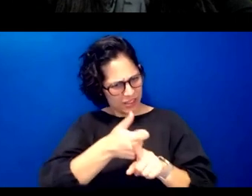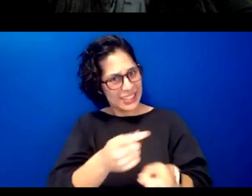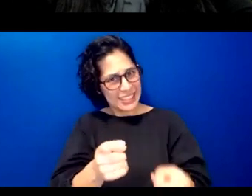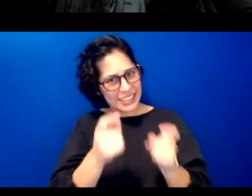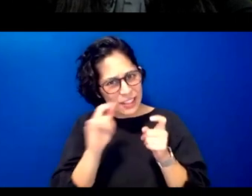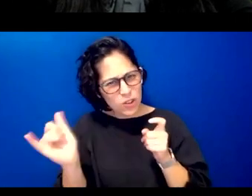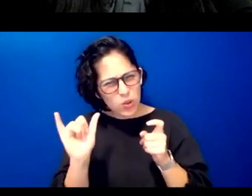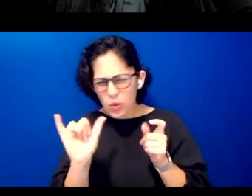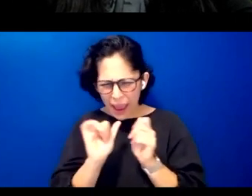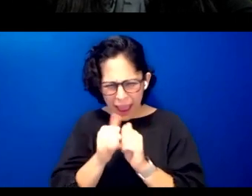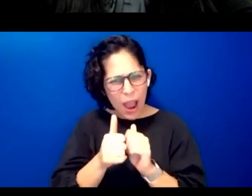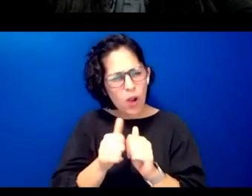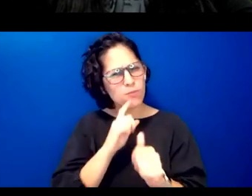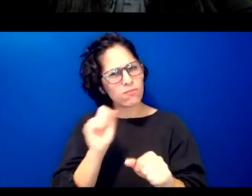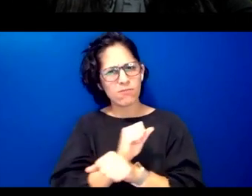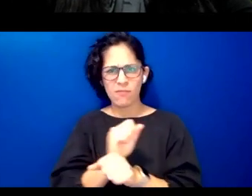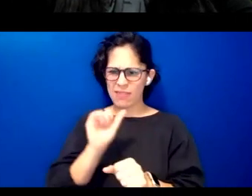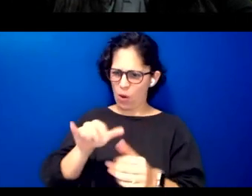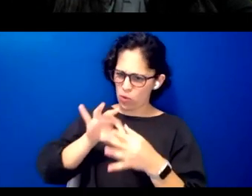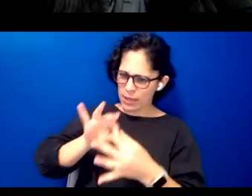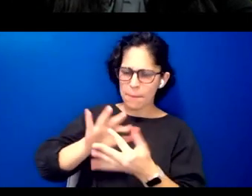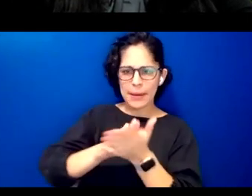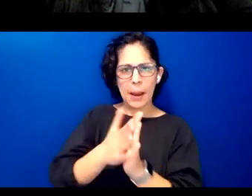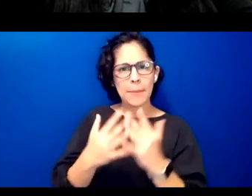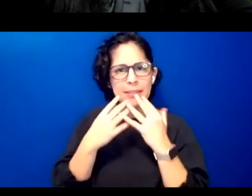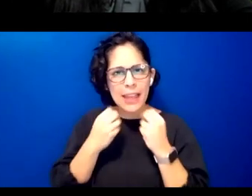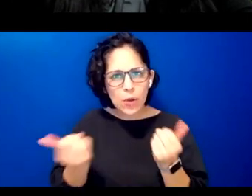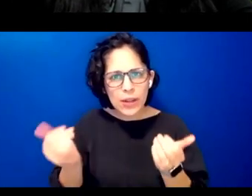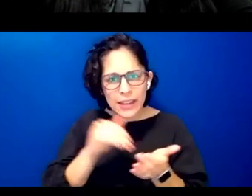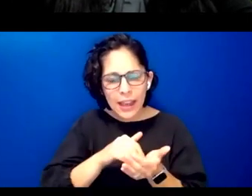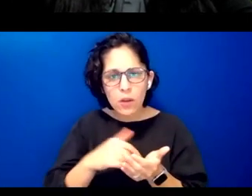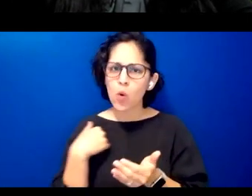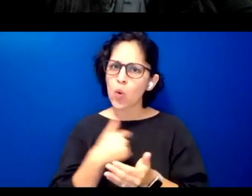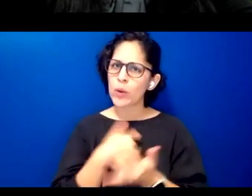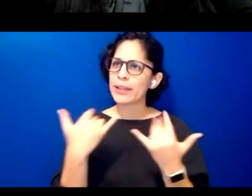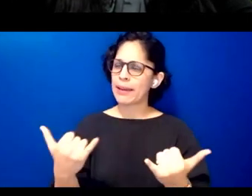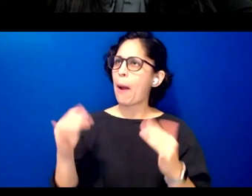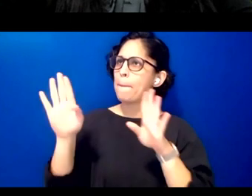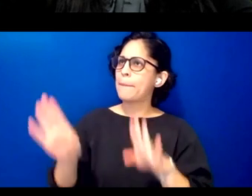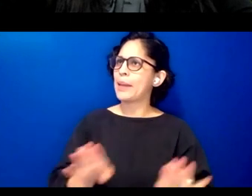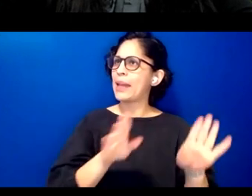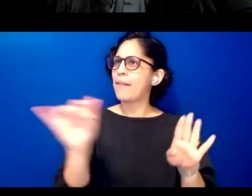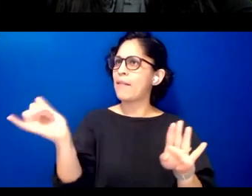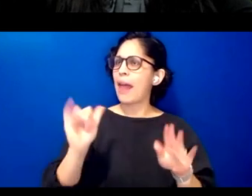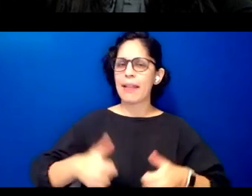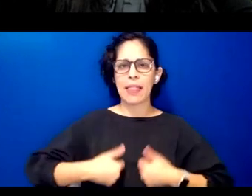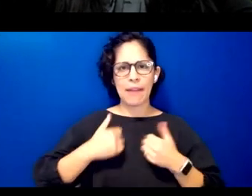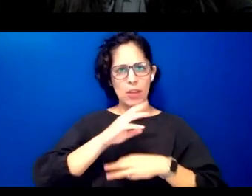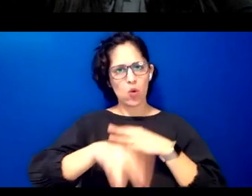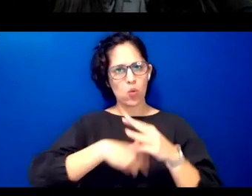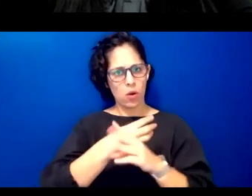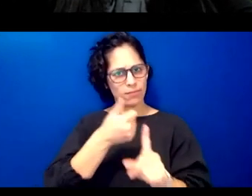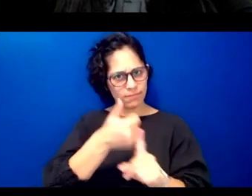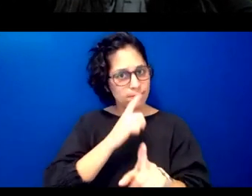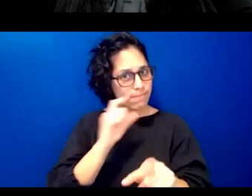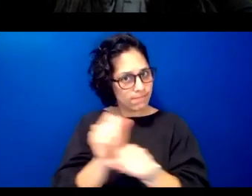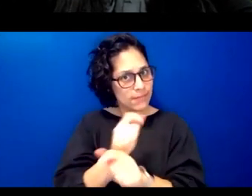with the world sacred again can we behave as if the living world were a gift she states